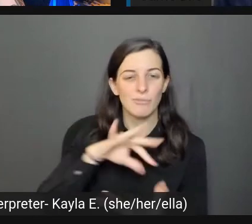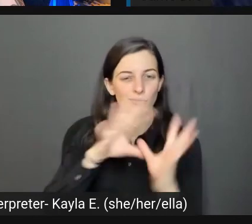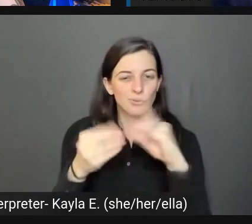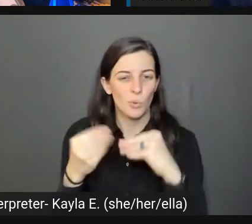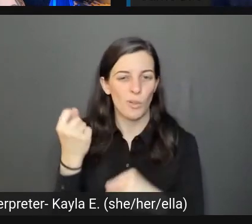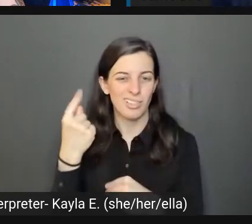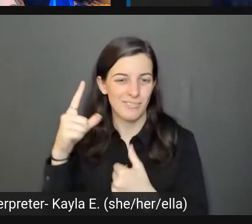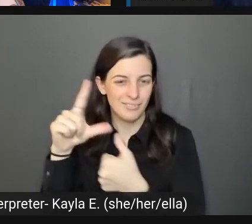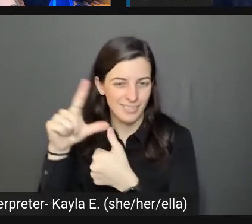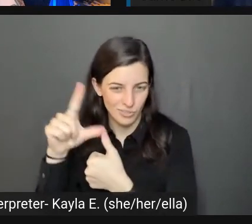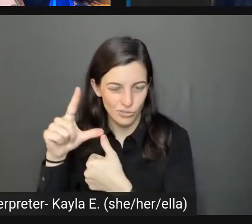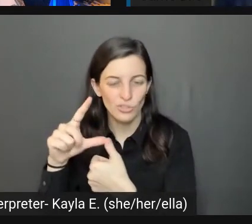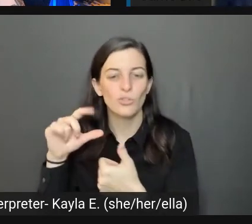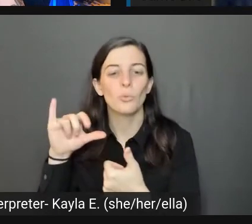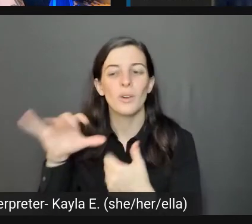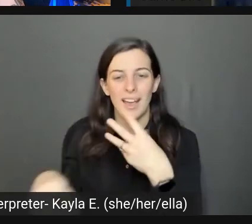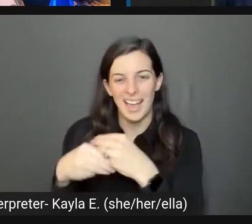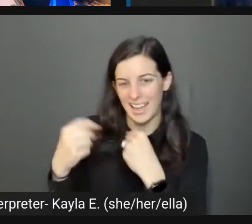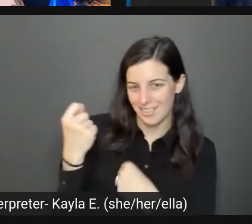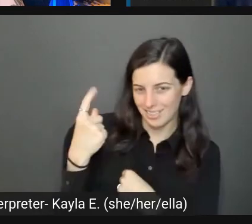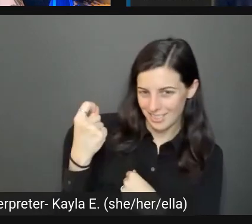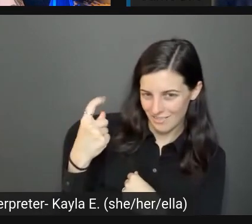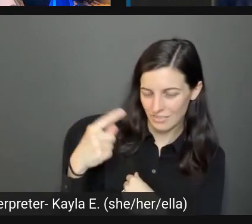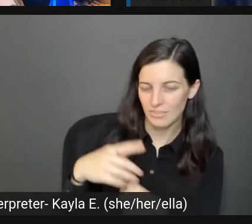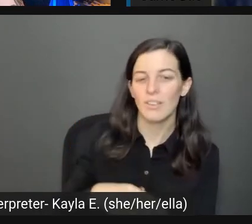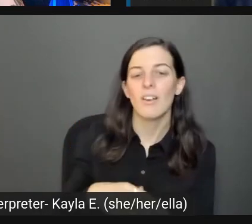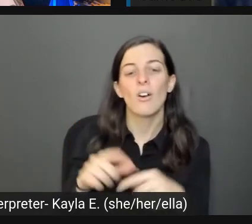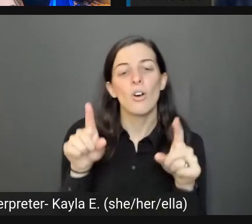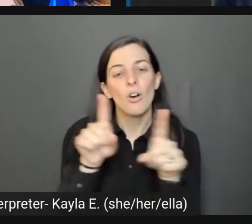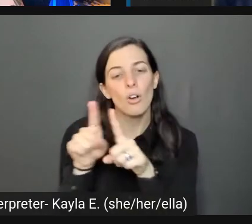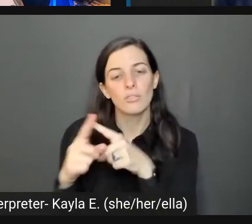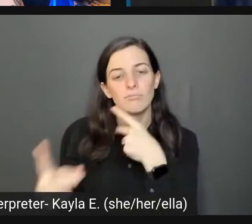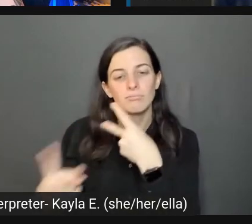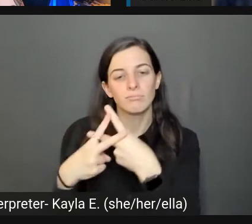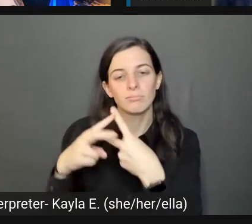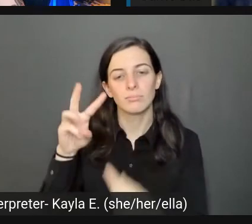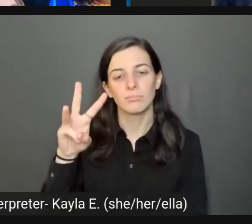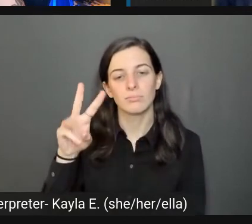There's also the #WPAD2022.